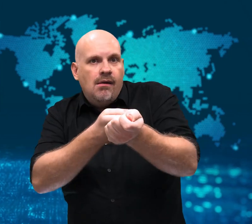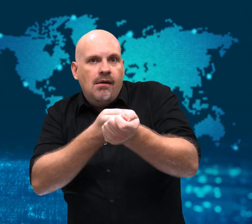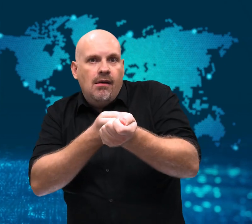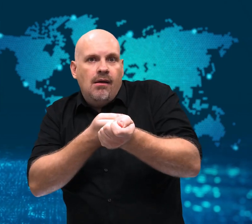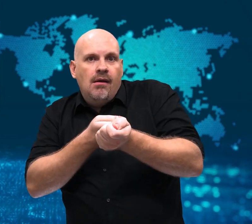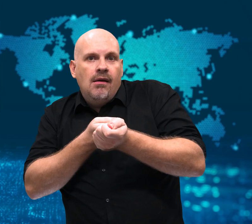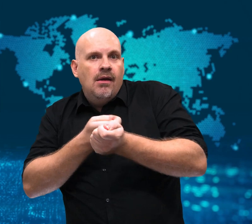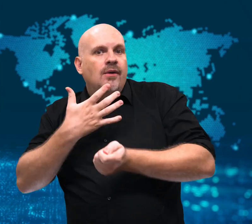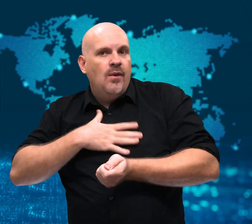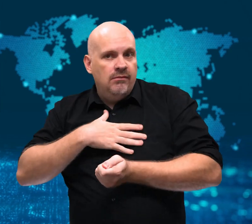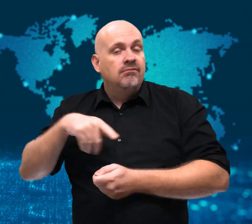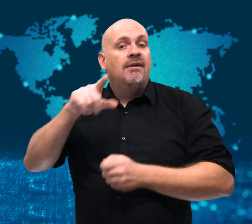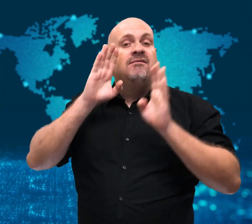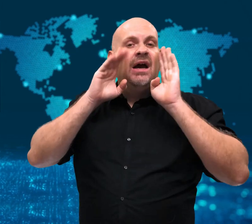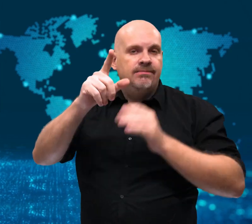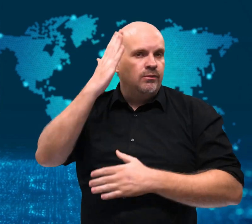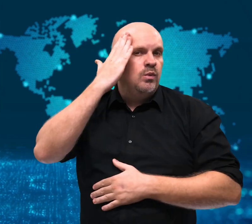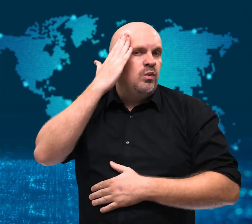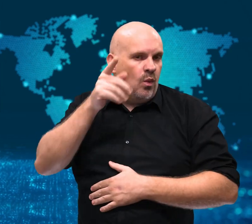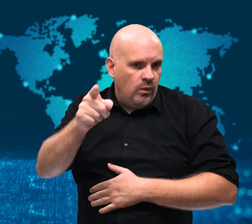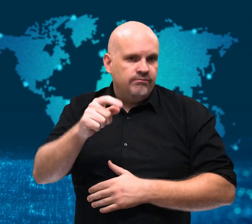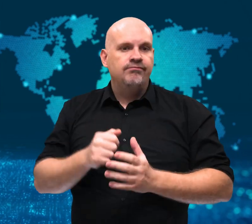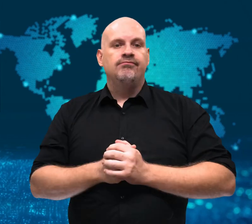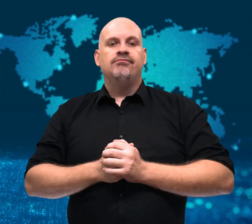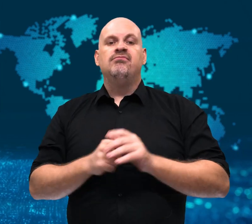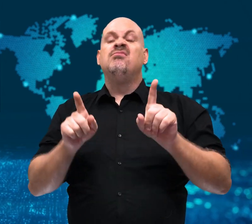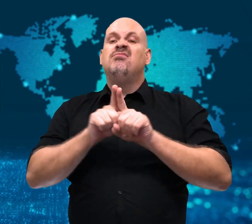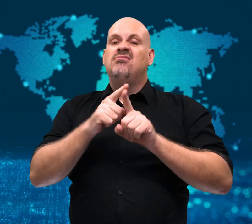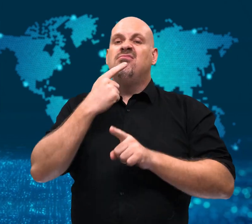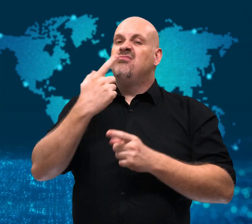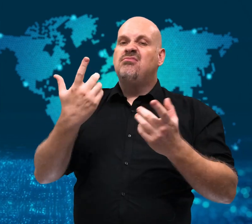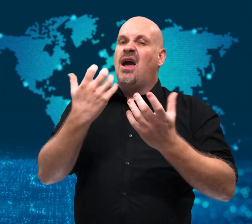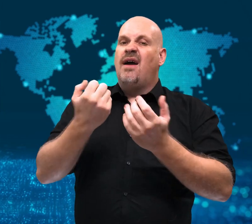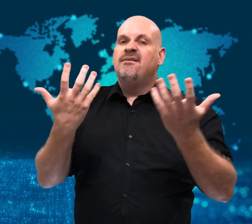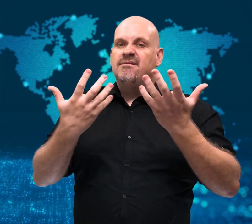teenage girls’ mental health,